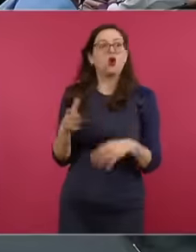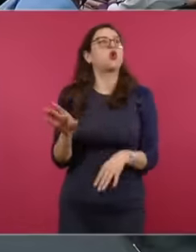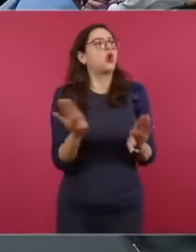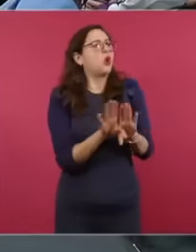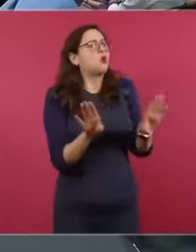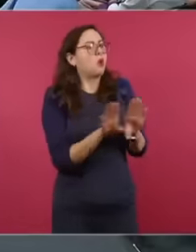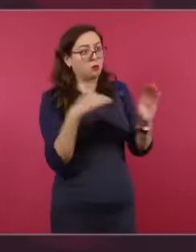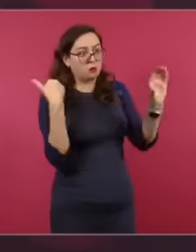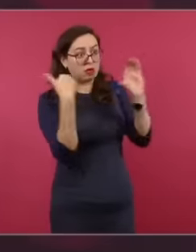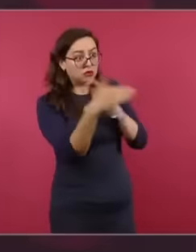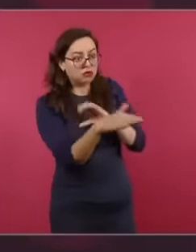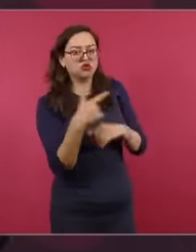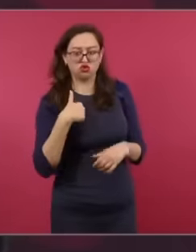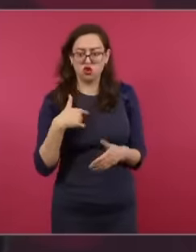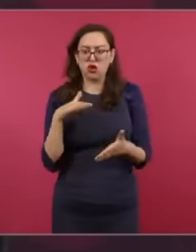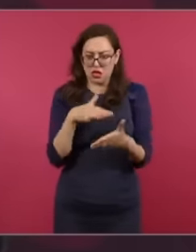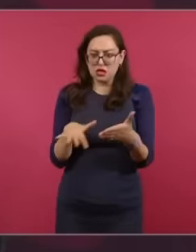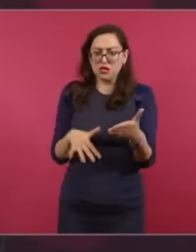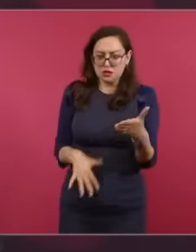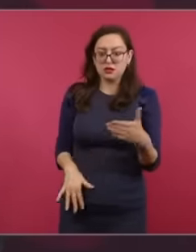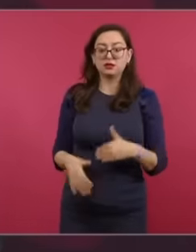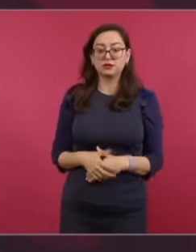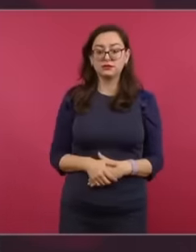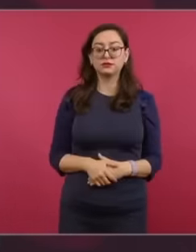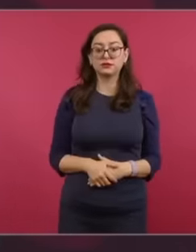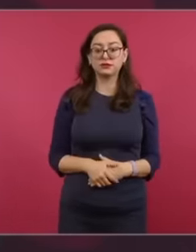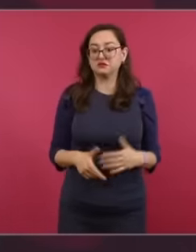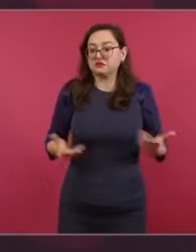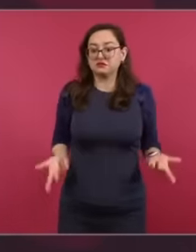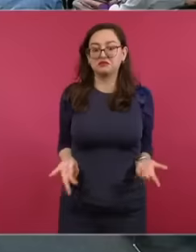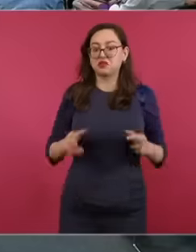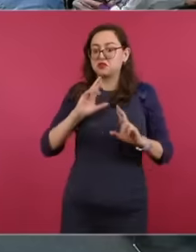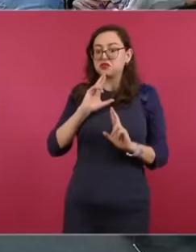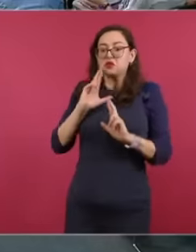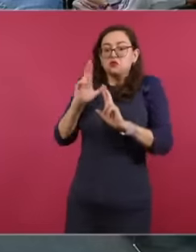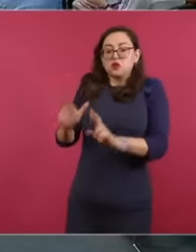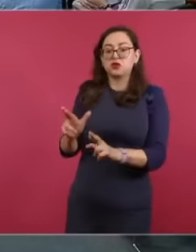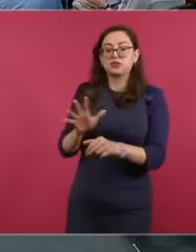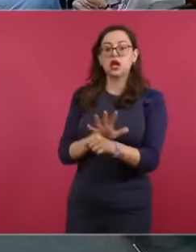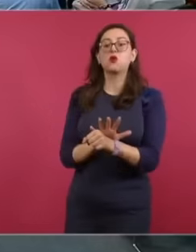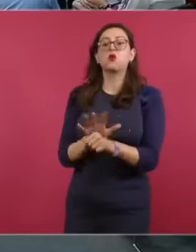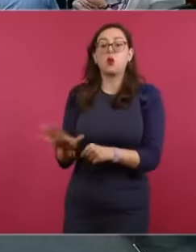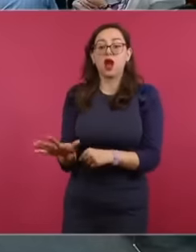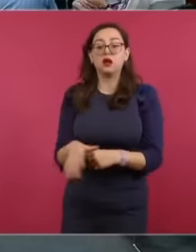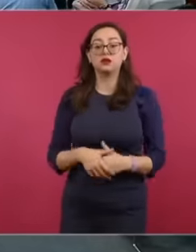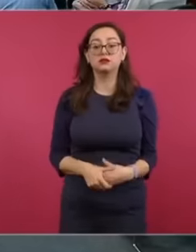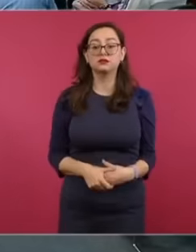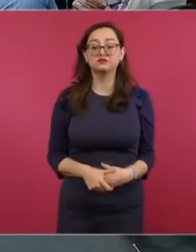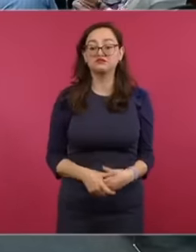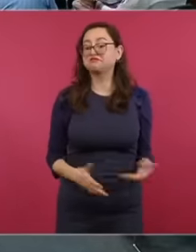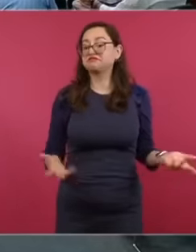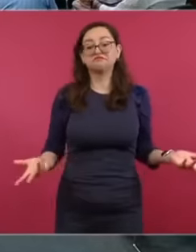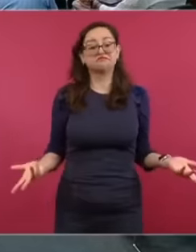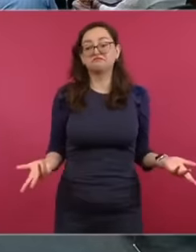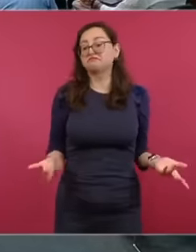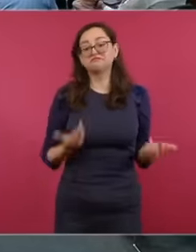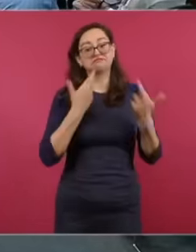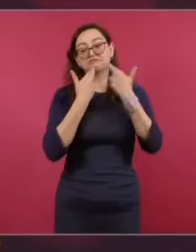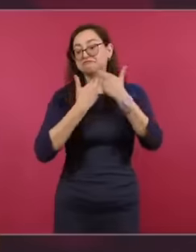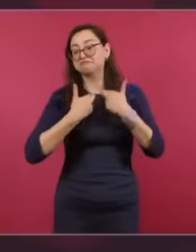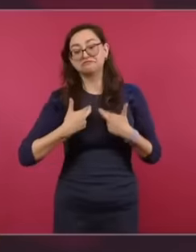did I read it? What has been the response to the proposal you make? Well, there has been no